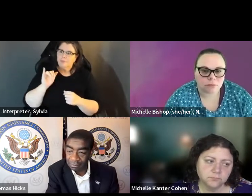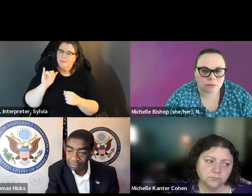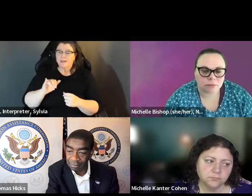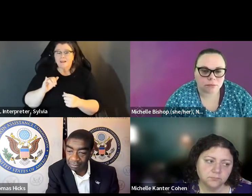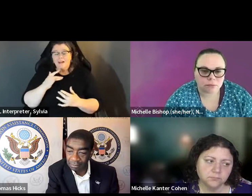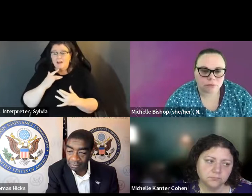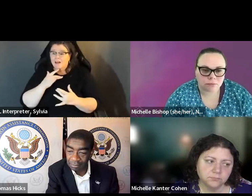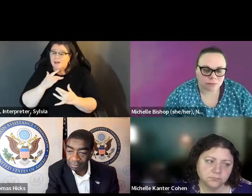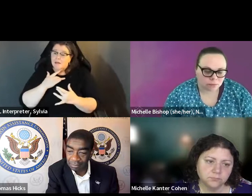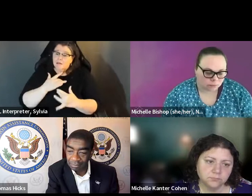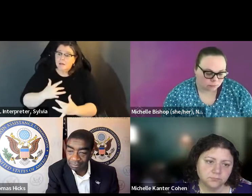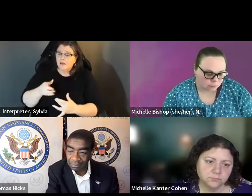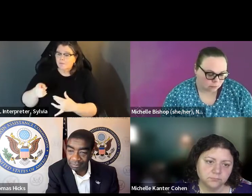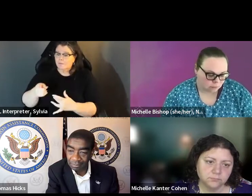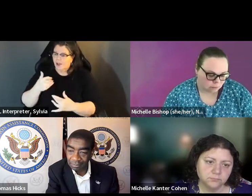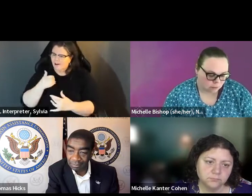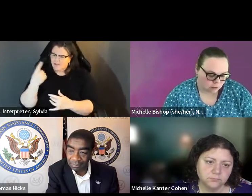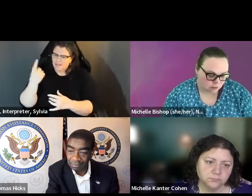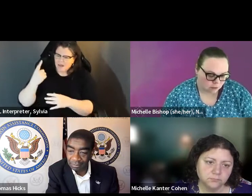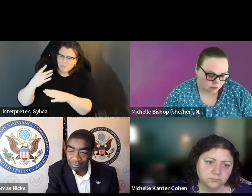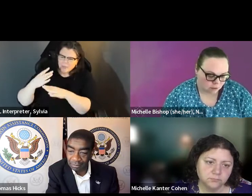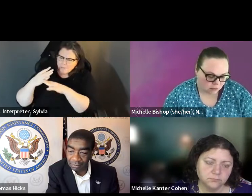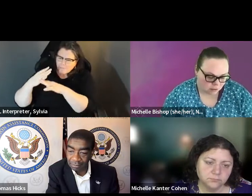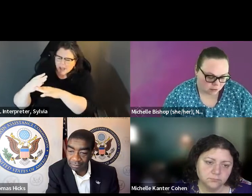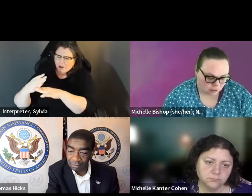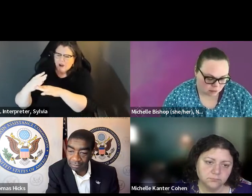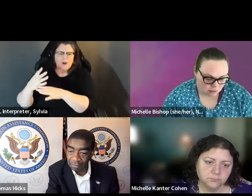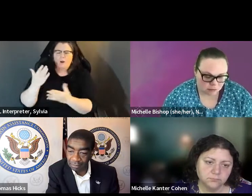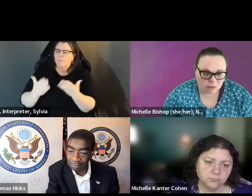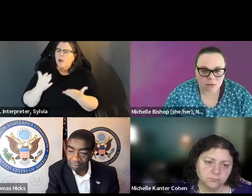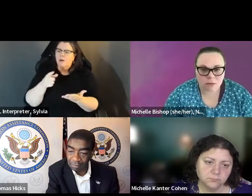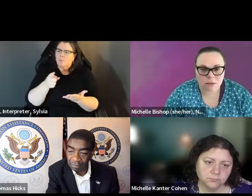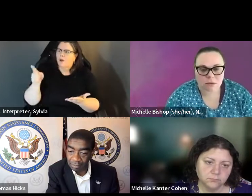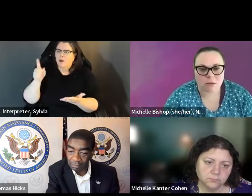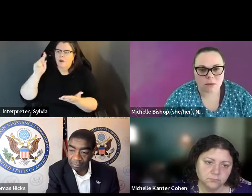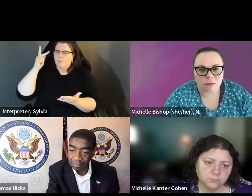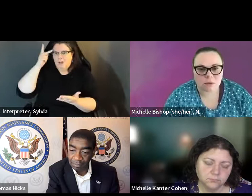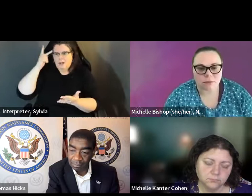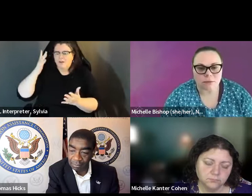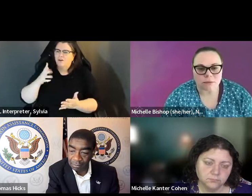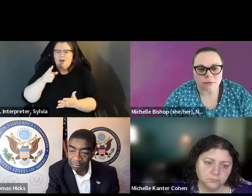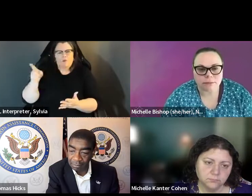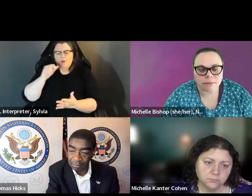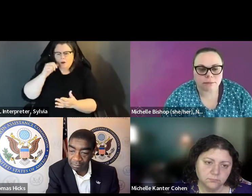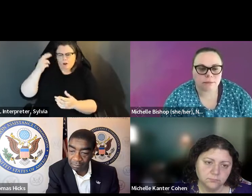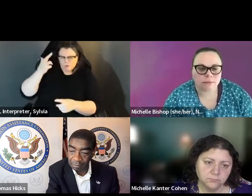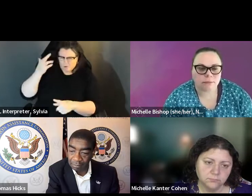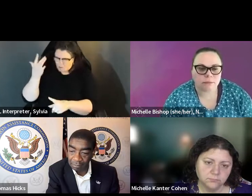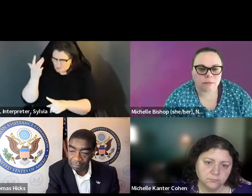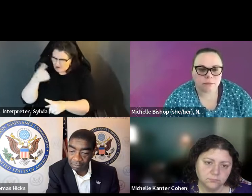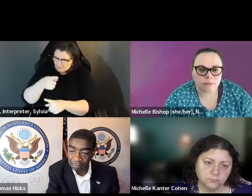level are often -- it isn't usually like some sort of opportunity exists. The barriers to change at that level are, it isn't usually like some sort of principled opposition to something. principled opposition to something. Sometimes it's just they don't understand why something's a hurdle or they